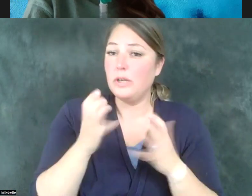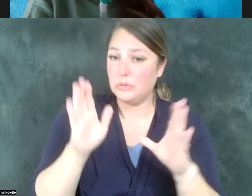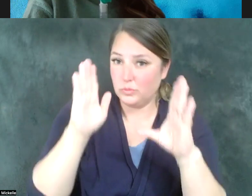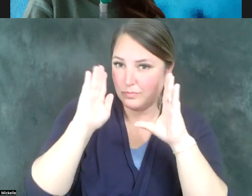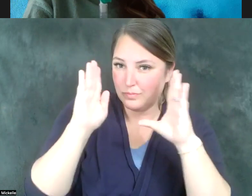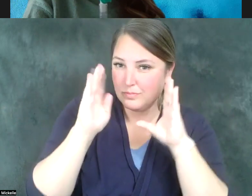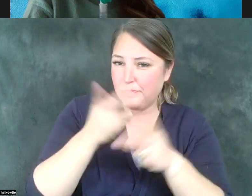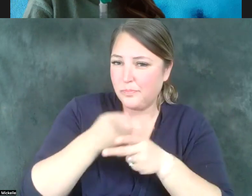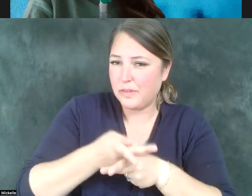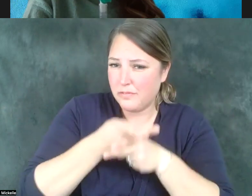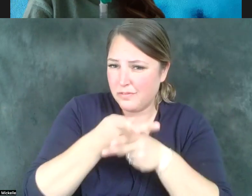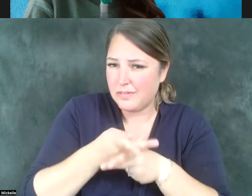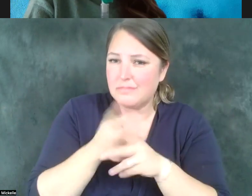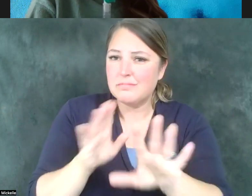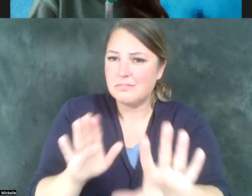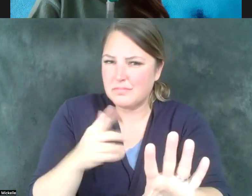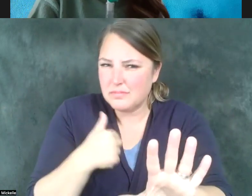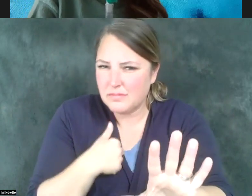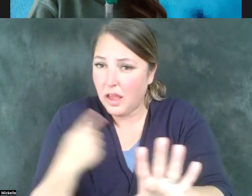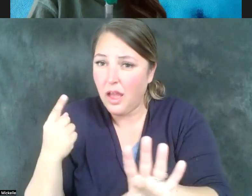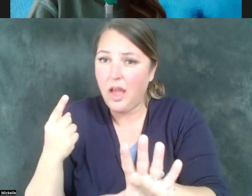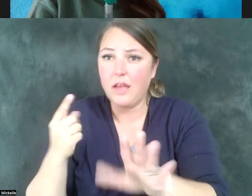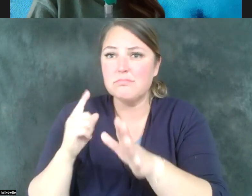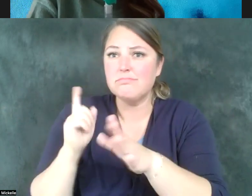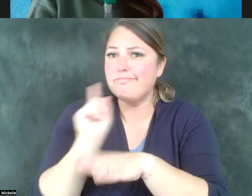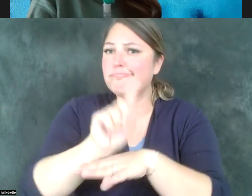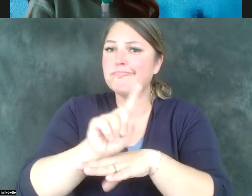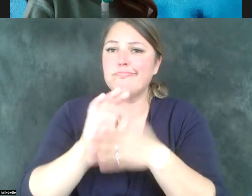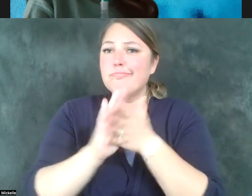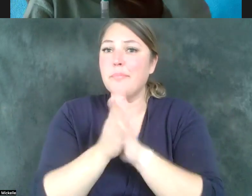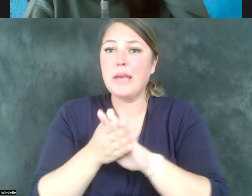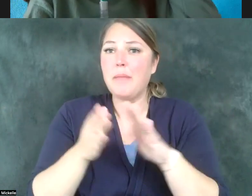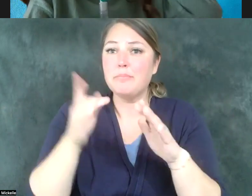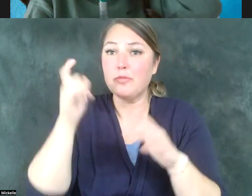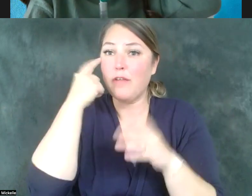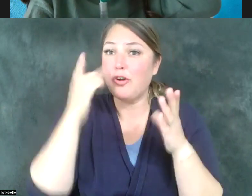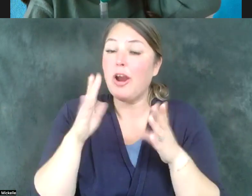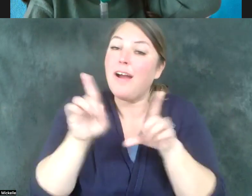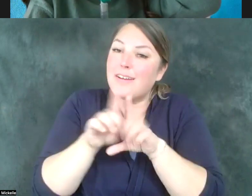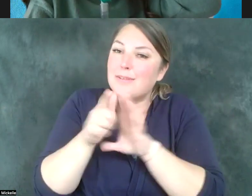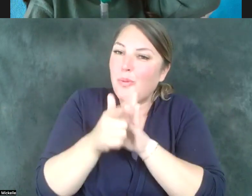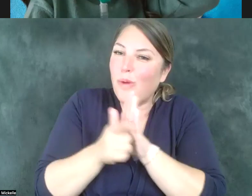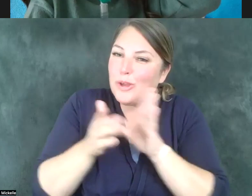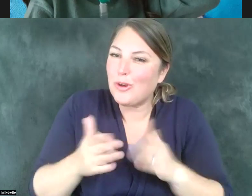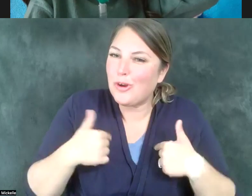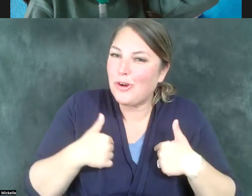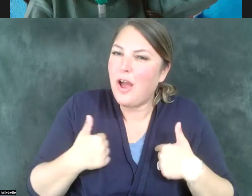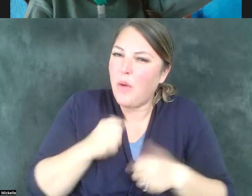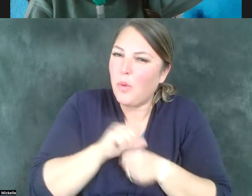you know, I come to this job as governor, as a lawyer who I've worked with people who have disabilities, but there's a lot